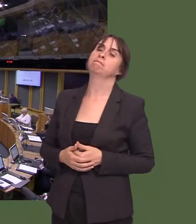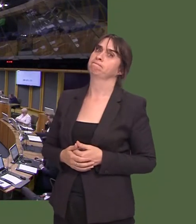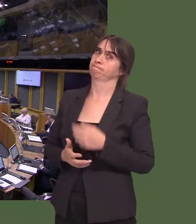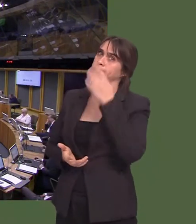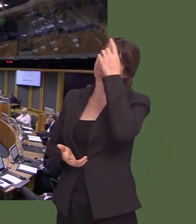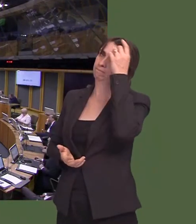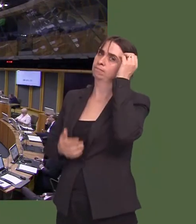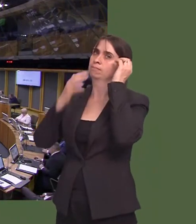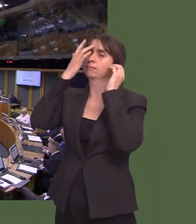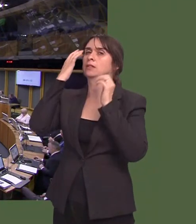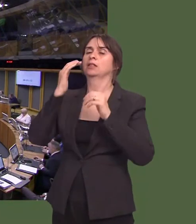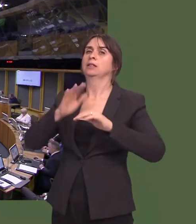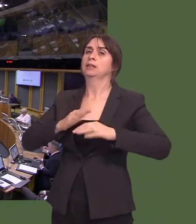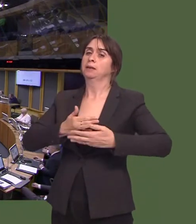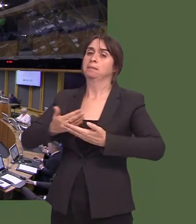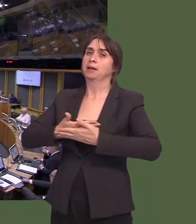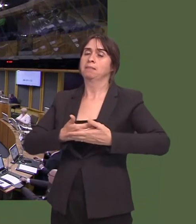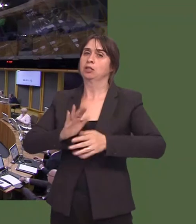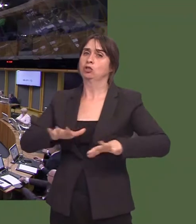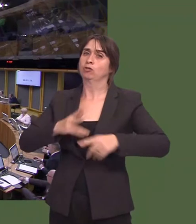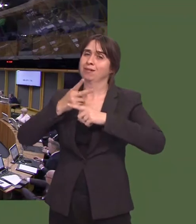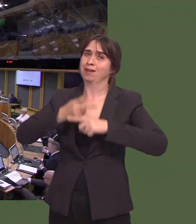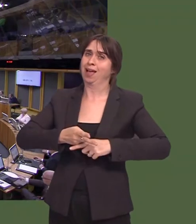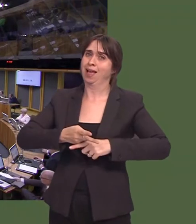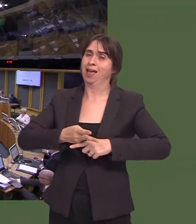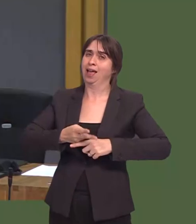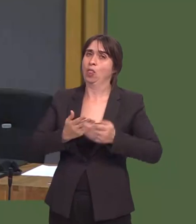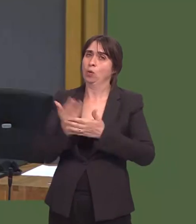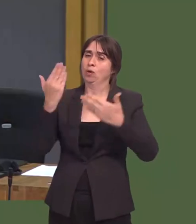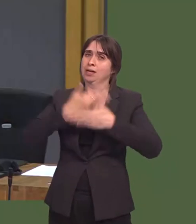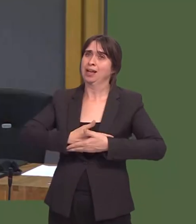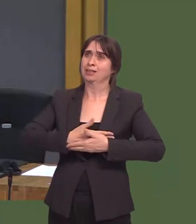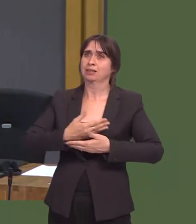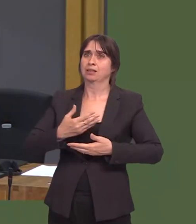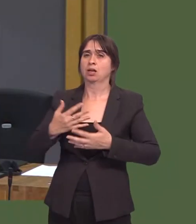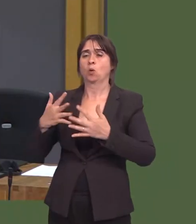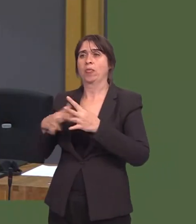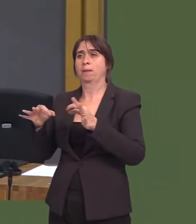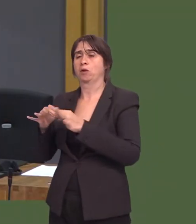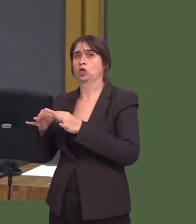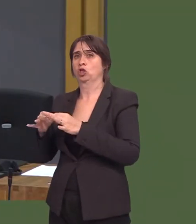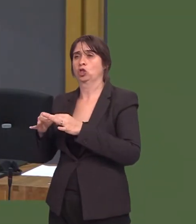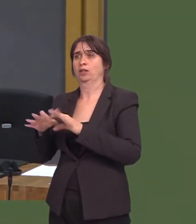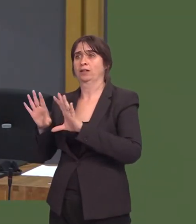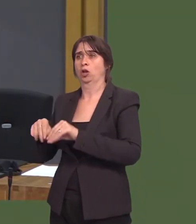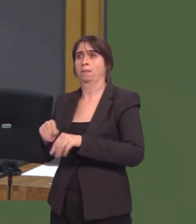dro, lle mae hynny wedi cael ei dynnu oddi ar ysbyty Llwynhelyg. Nid yw hynny i fod yn sefyllfa barhaol.